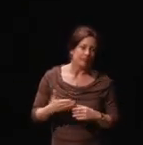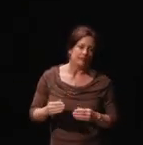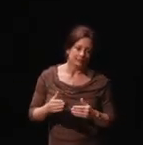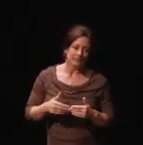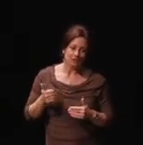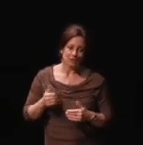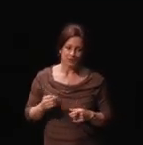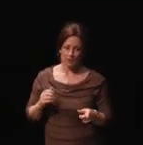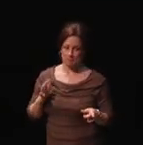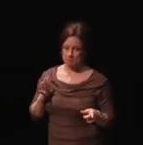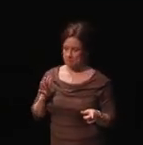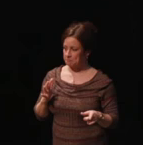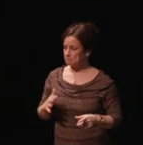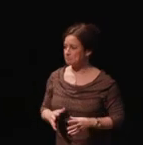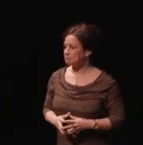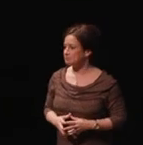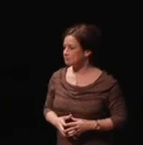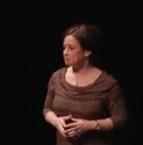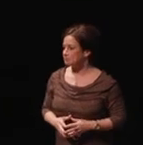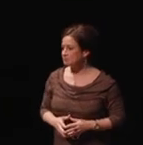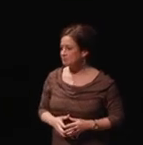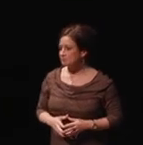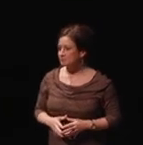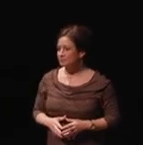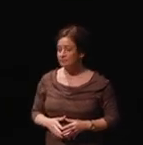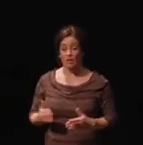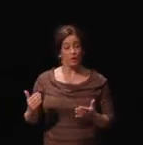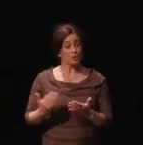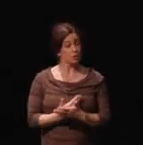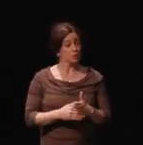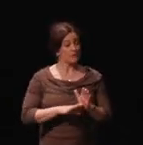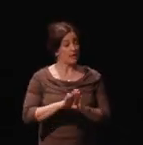So, development, this happened last week.